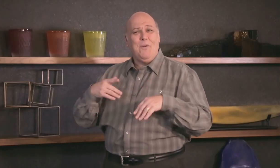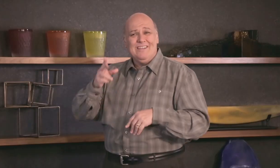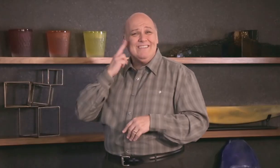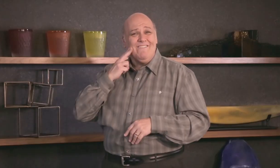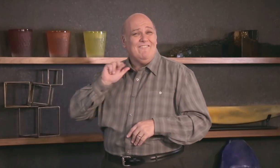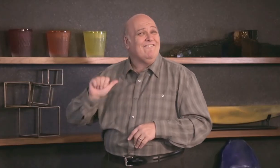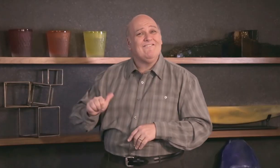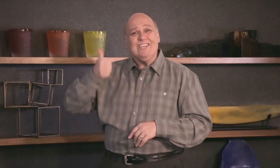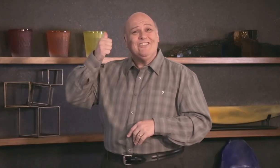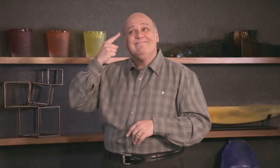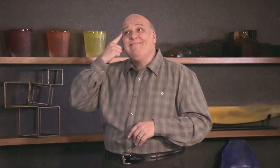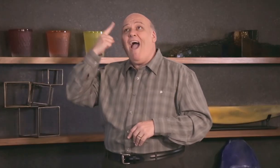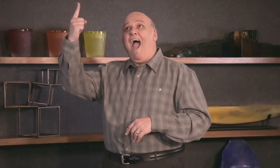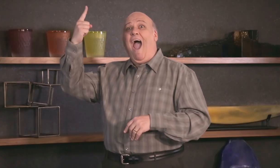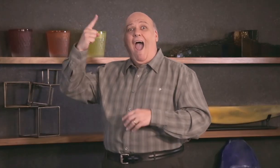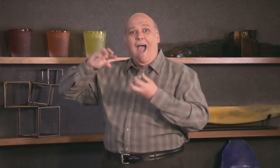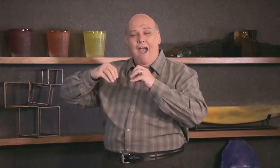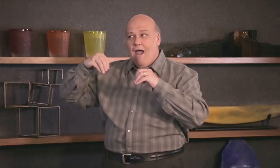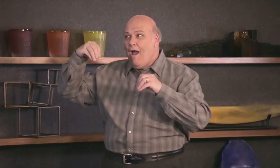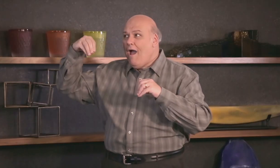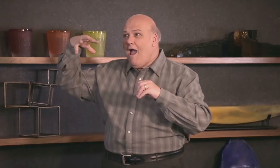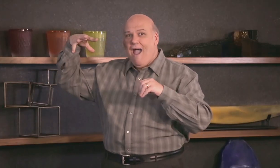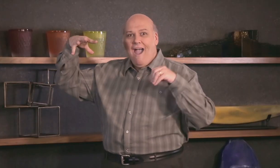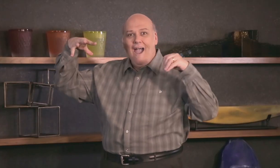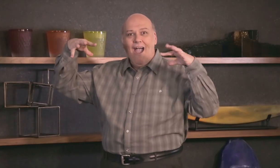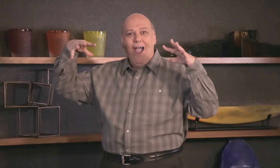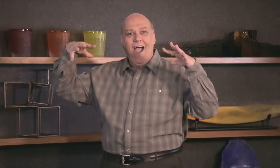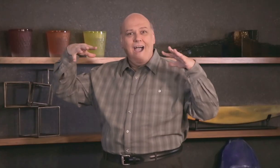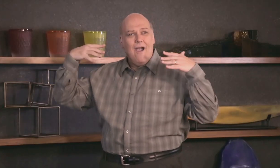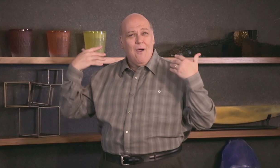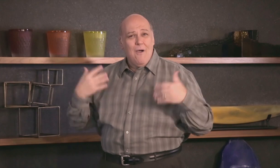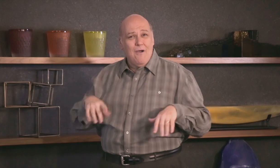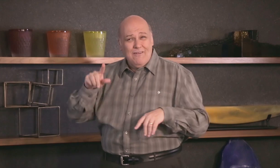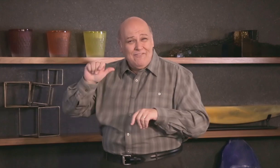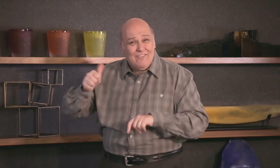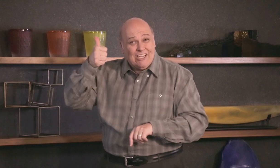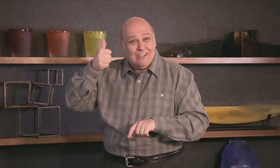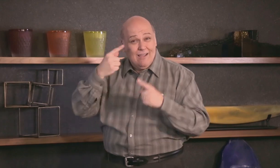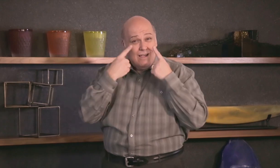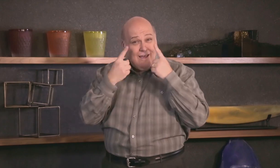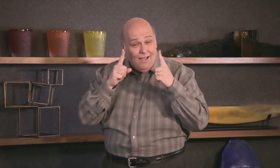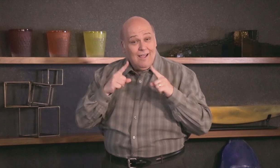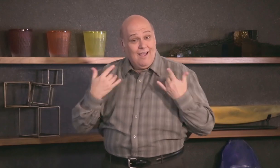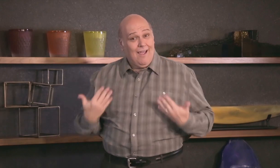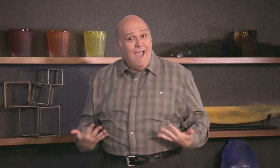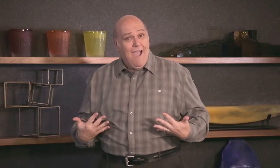So a Deaf person actually was first to invent the light bulb?! The first! Now look how light bulbs are in use